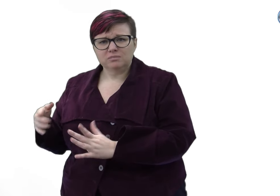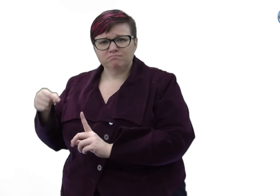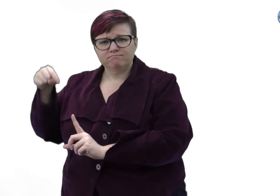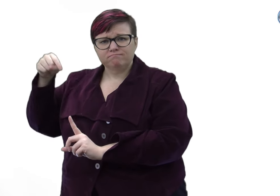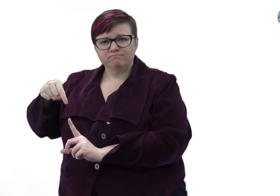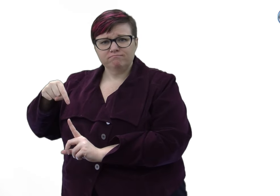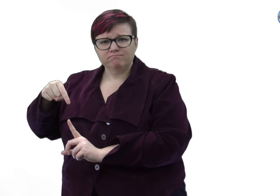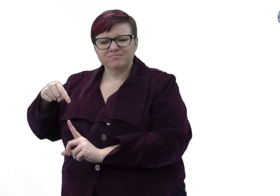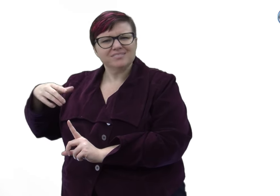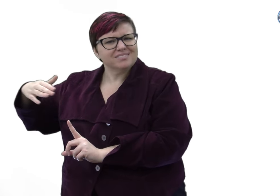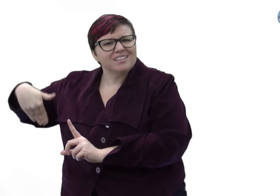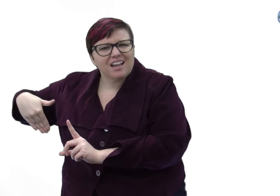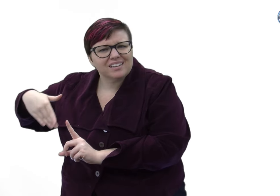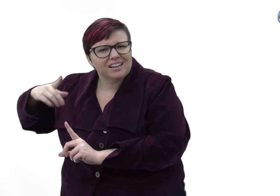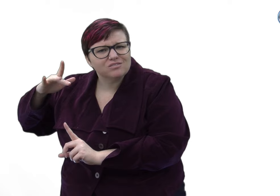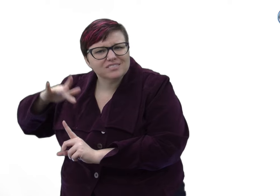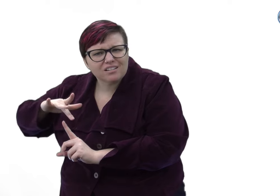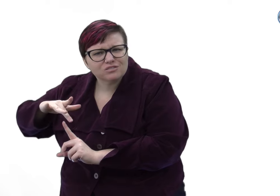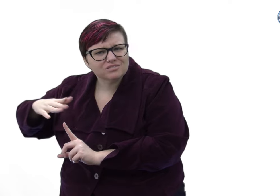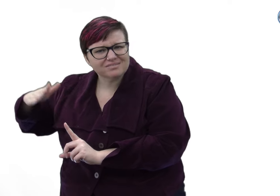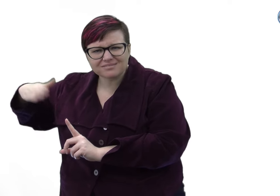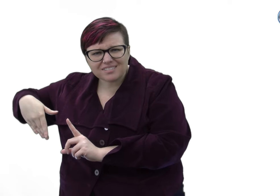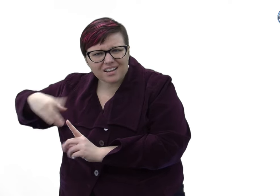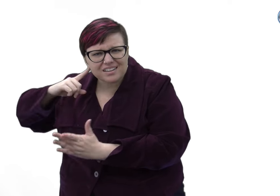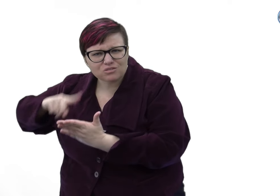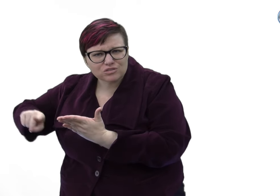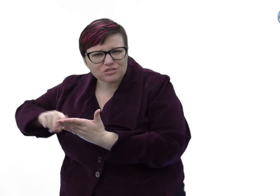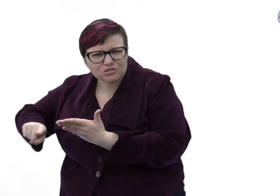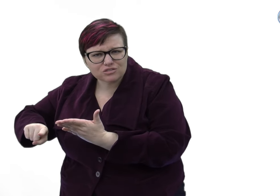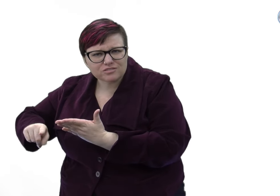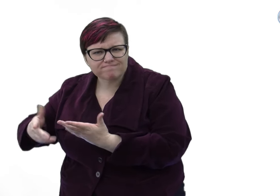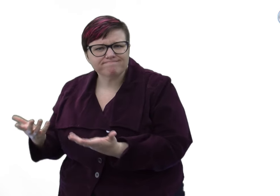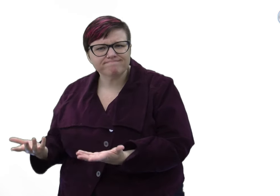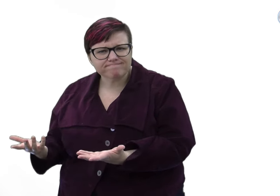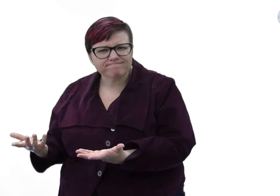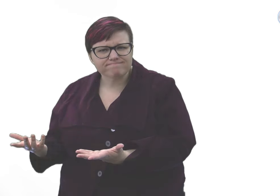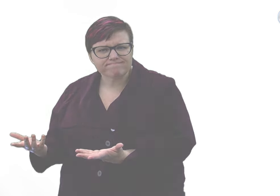with all of the complexities that make up an individual.